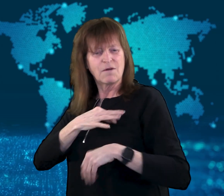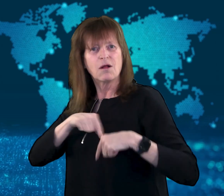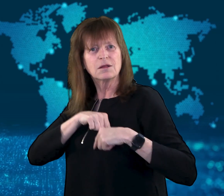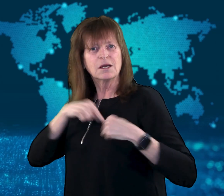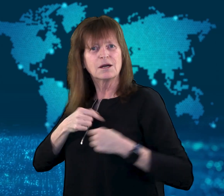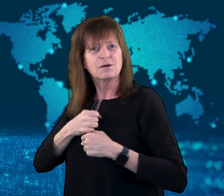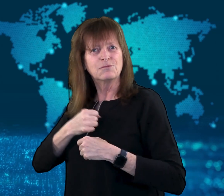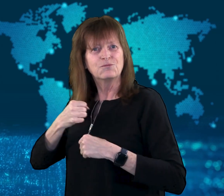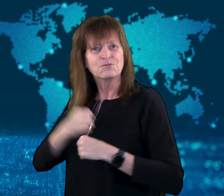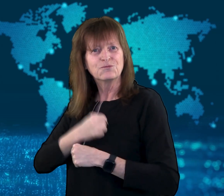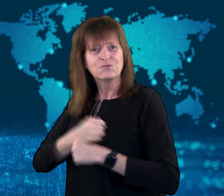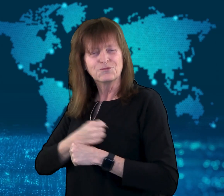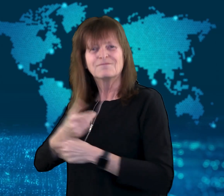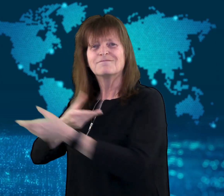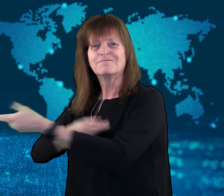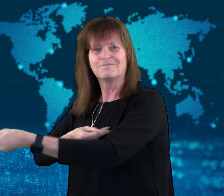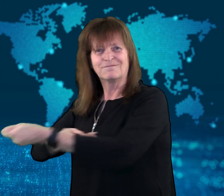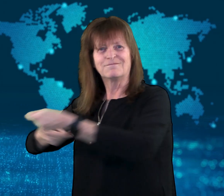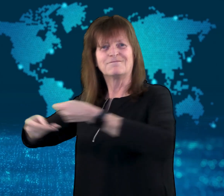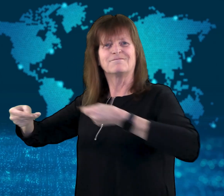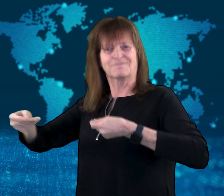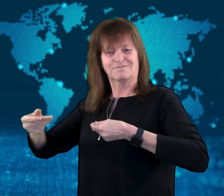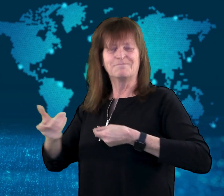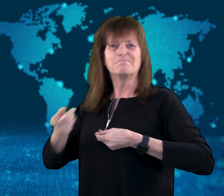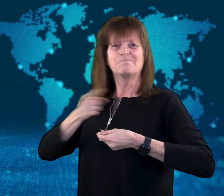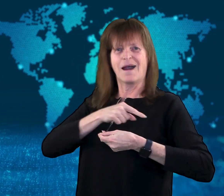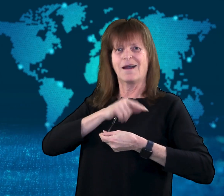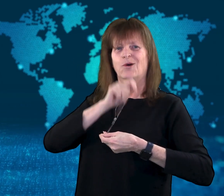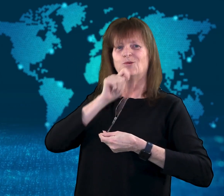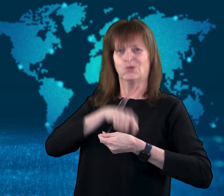were also returned to Ukraine.